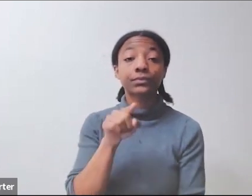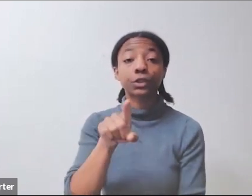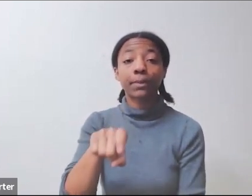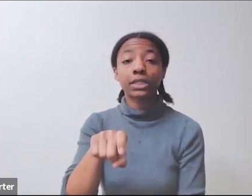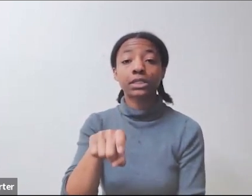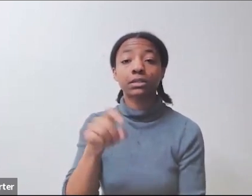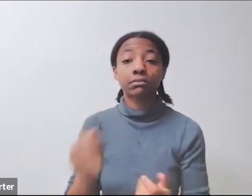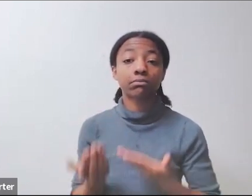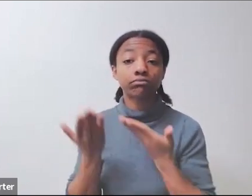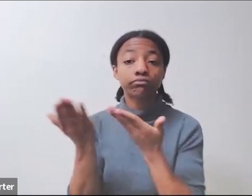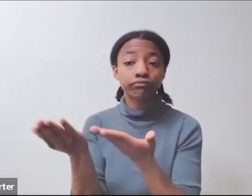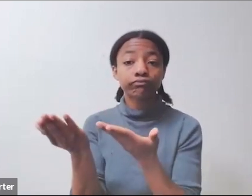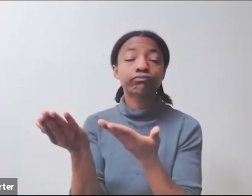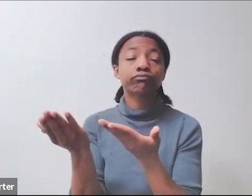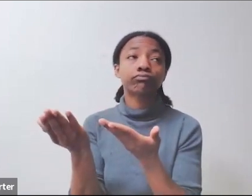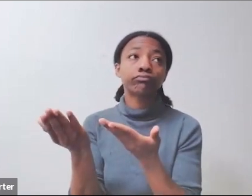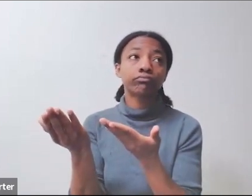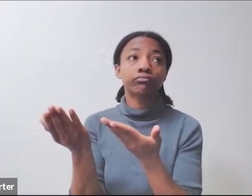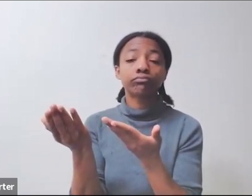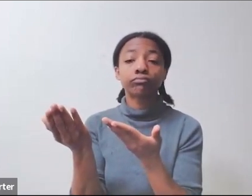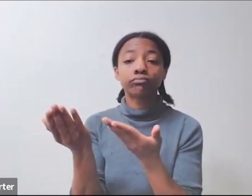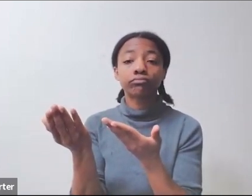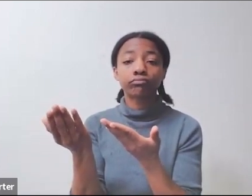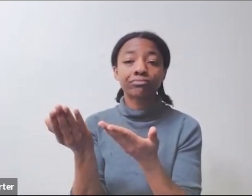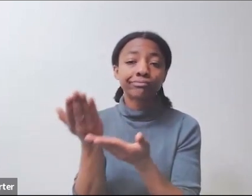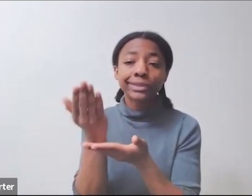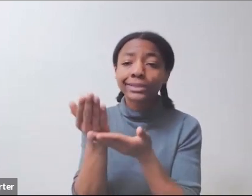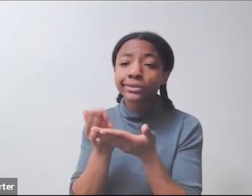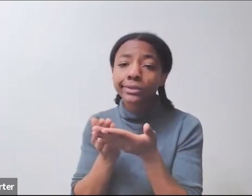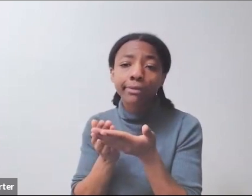that you do have a disability. You don't have to be specific about what kind of disability that is.